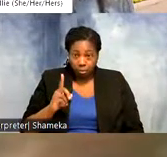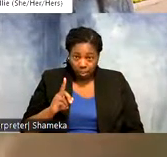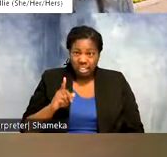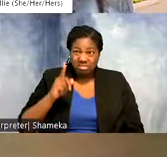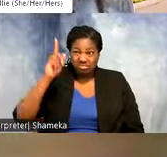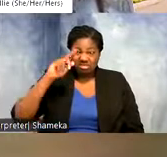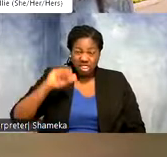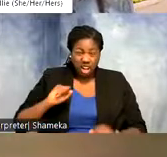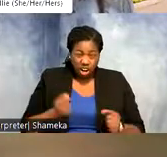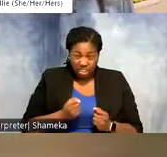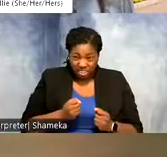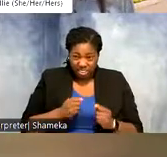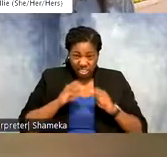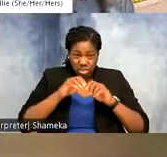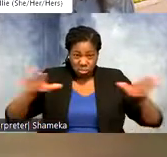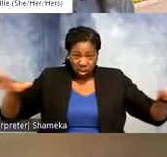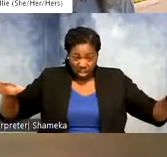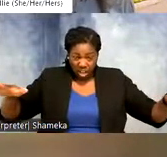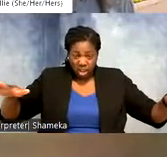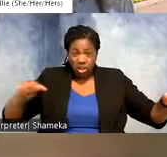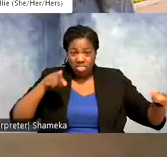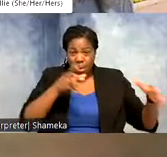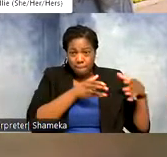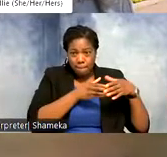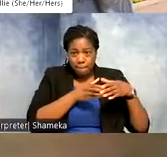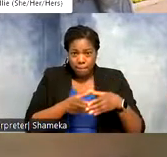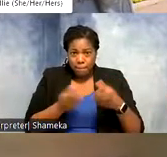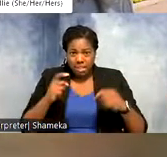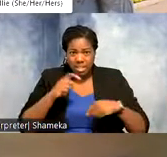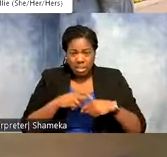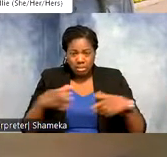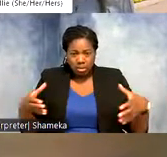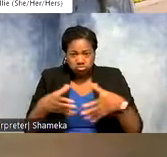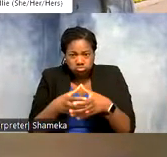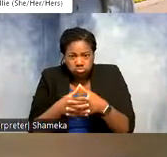spread out, and then during their migrations a lot of times they aggregate in these very large groups.